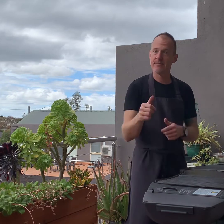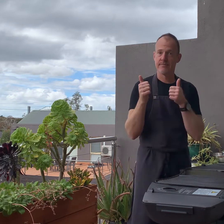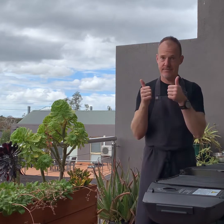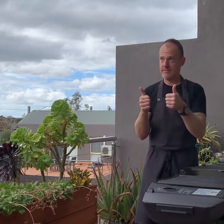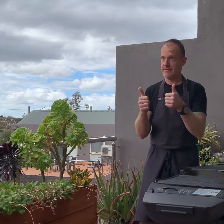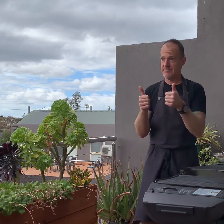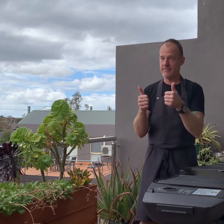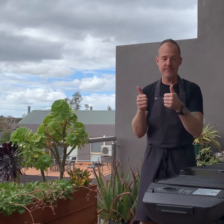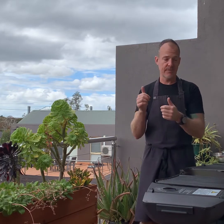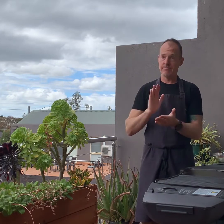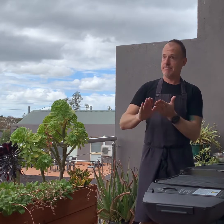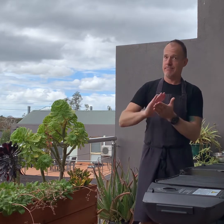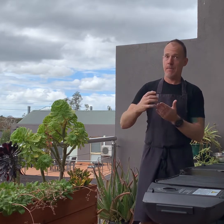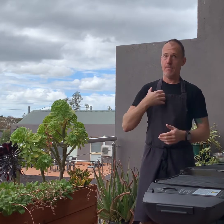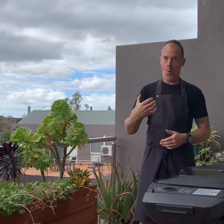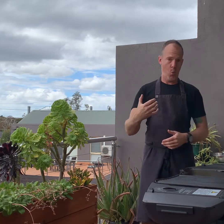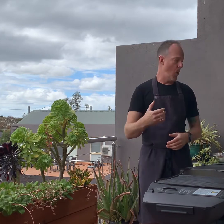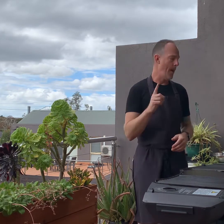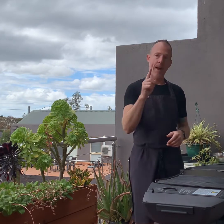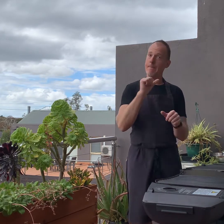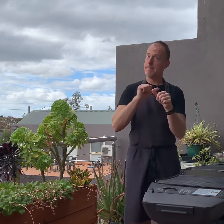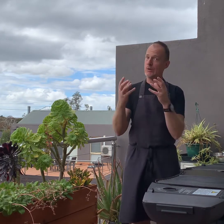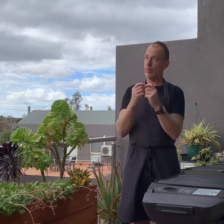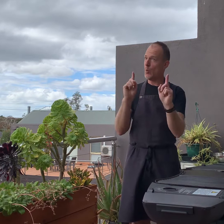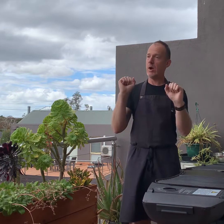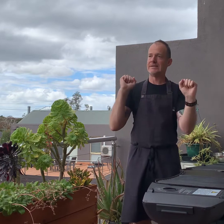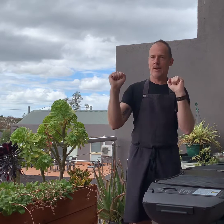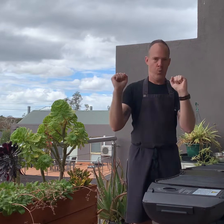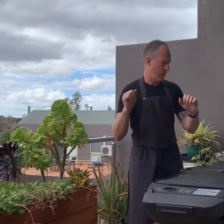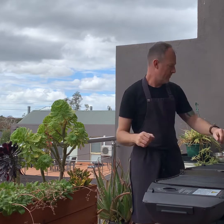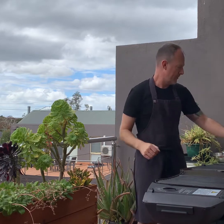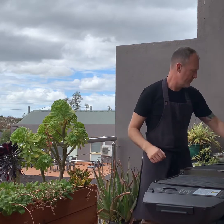That is good. I'll now give it another clean, but this time, best use a towel.